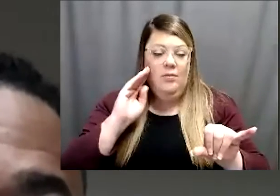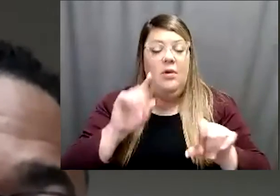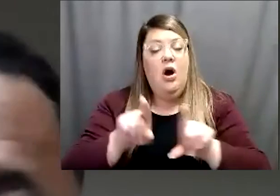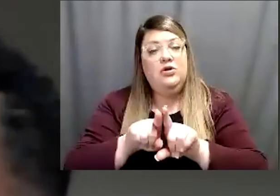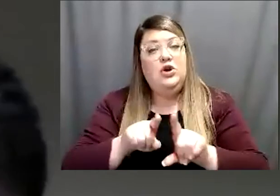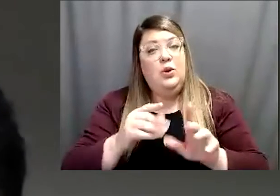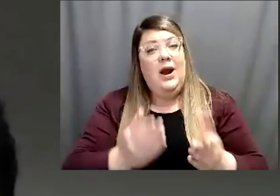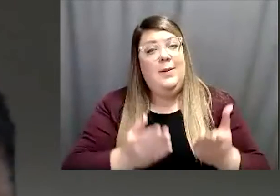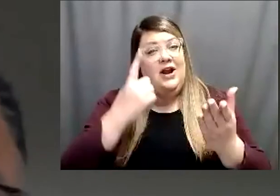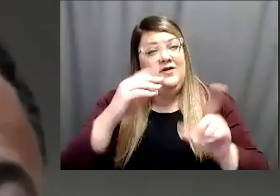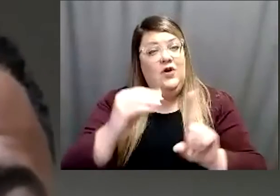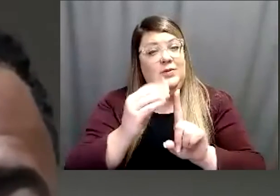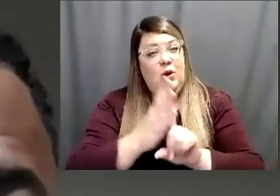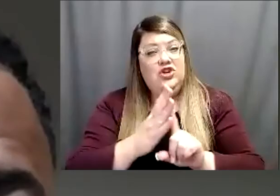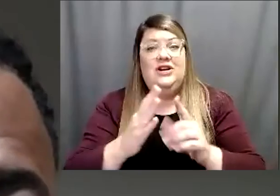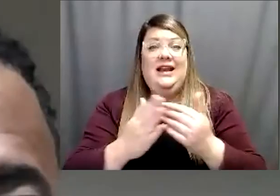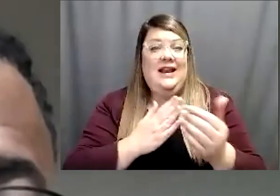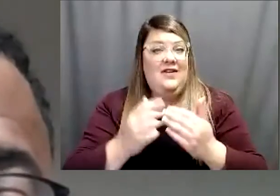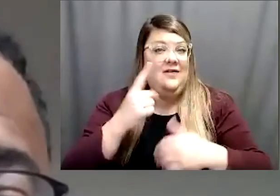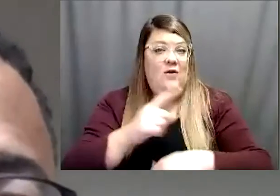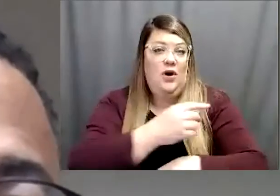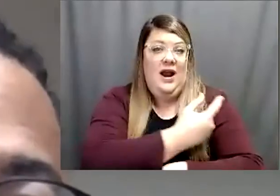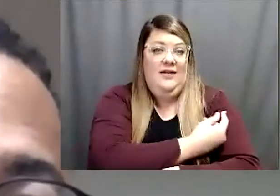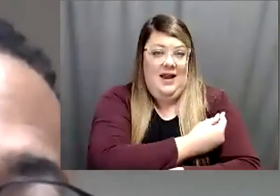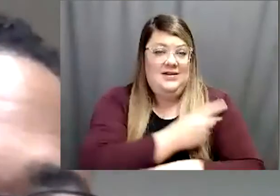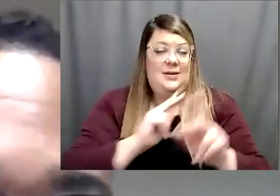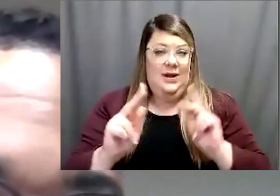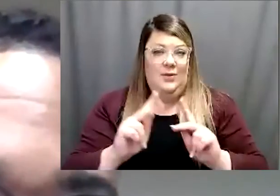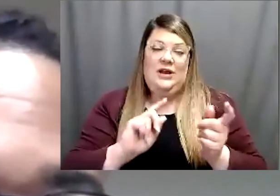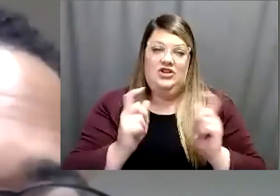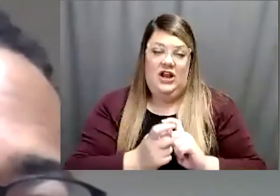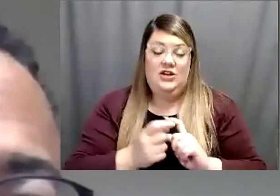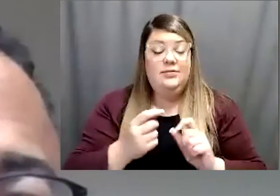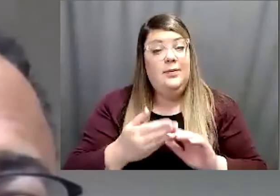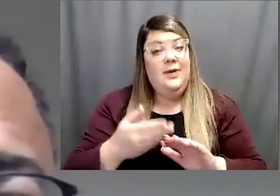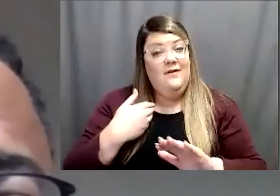for vaccinated people has changed meaning that if before if you were fully vaccinated